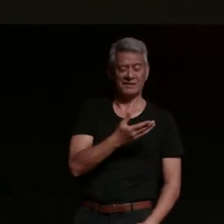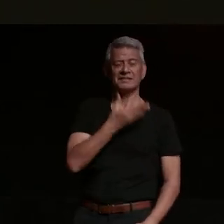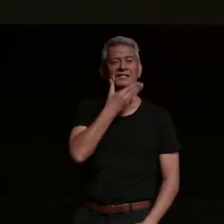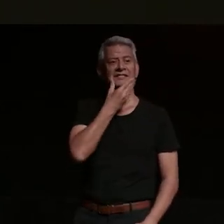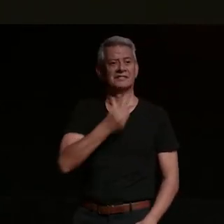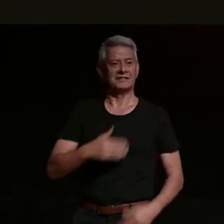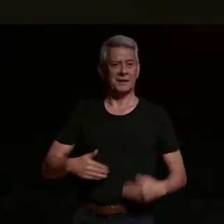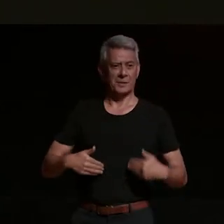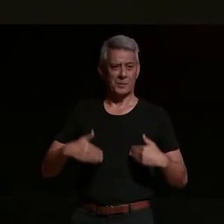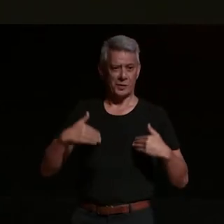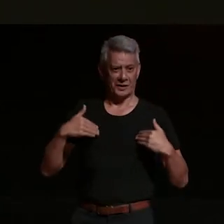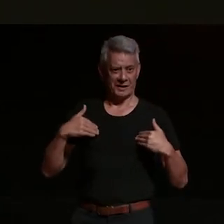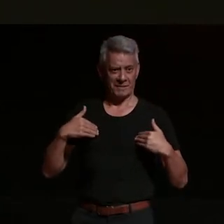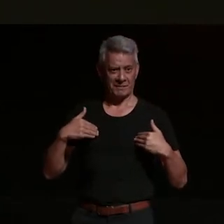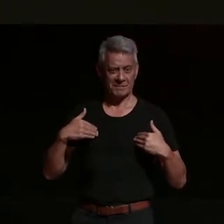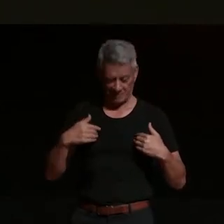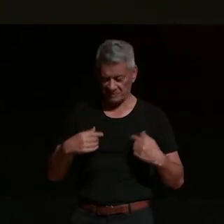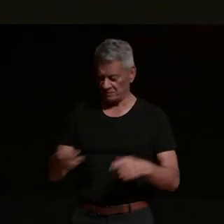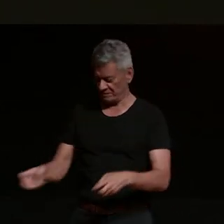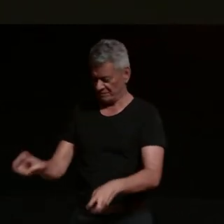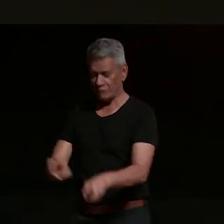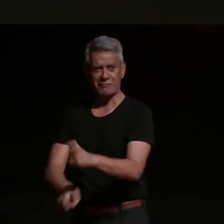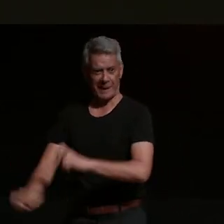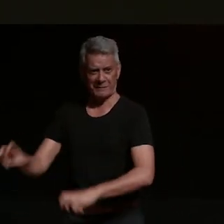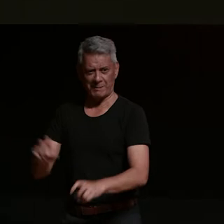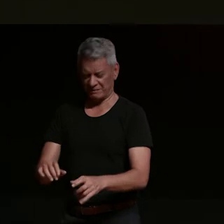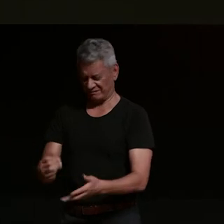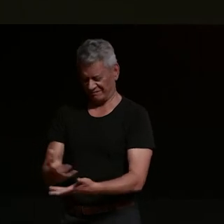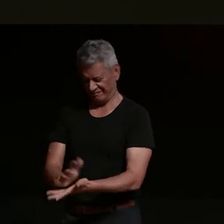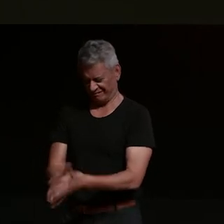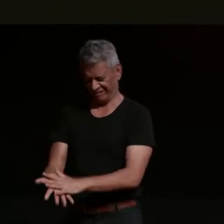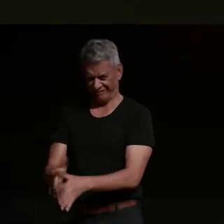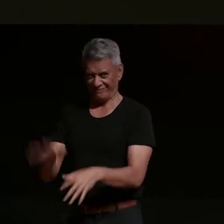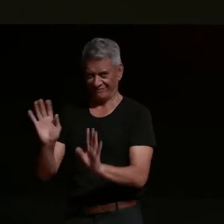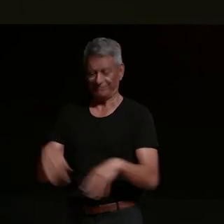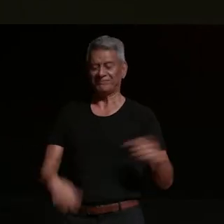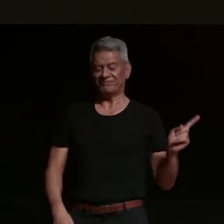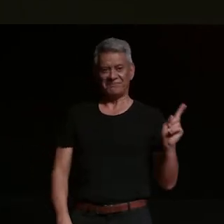and i saw a very poorly wrapped motorcycle not a playstation a poorly wrapped motorcycle and it